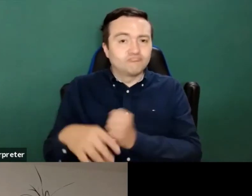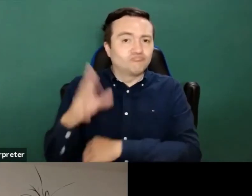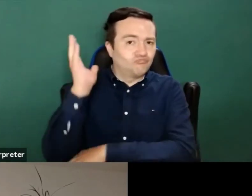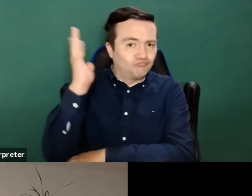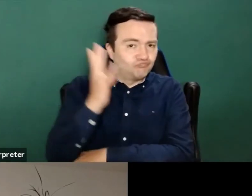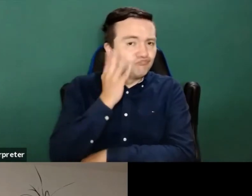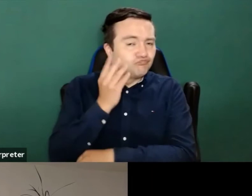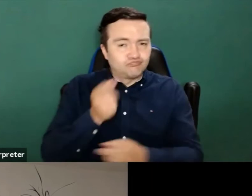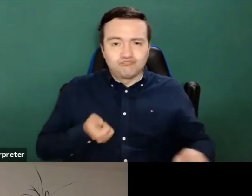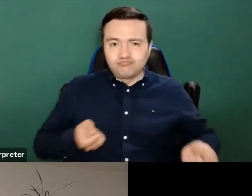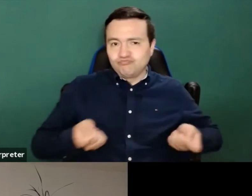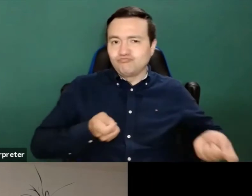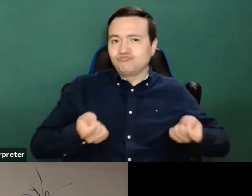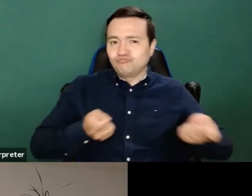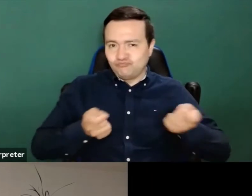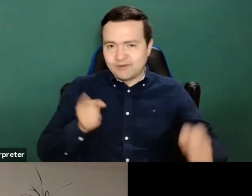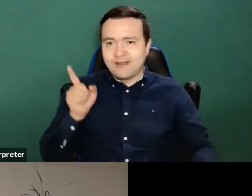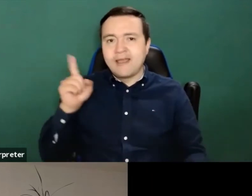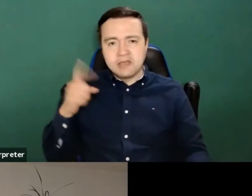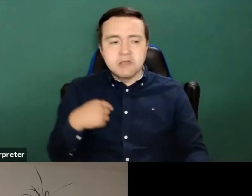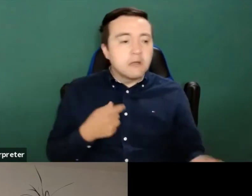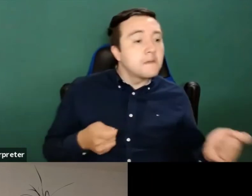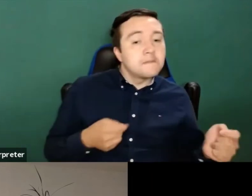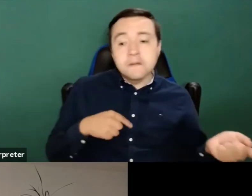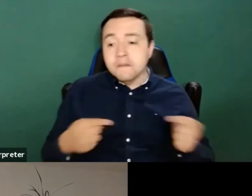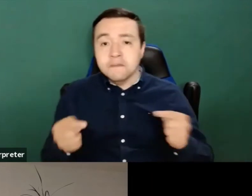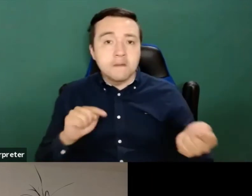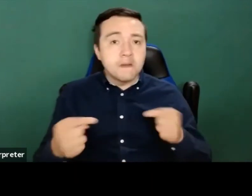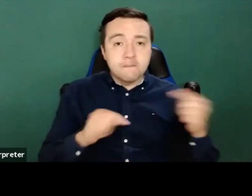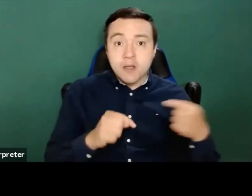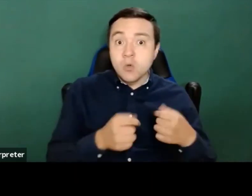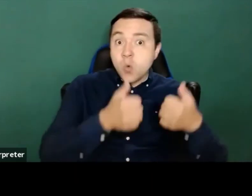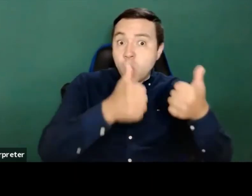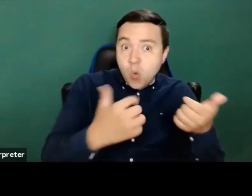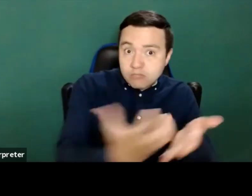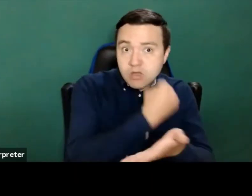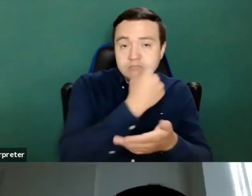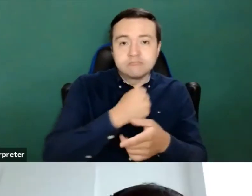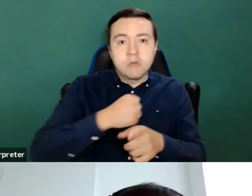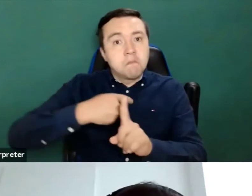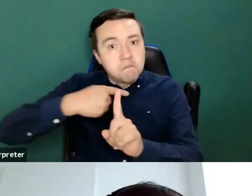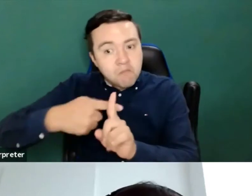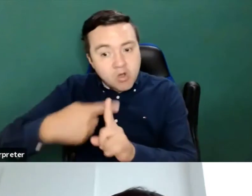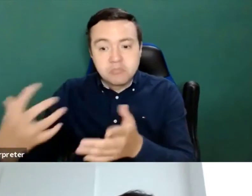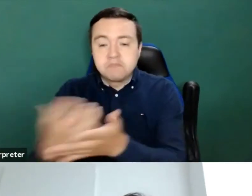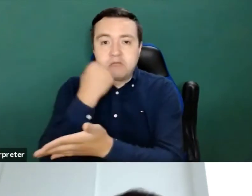So for the taking on the good parts the positive parts I have with me setting elope Nick, who